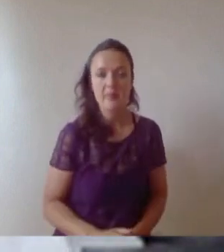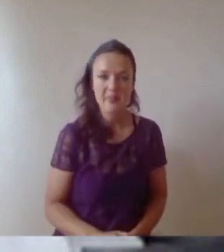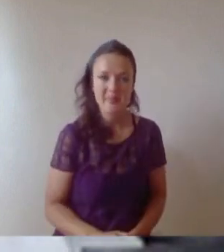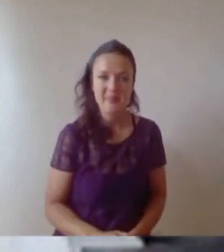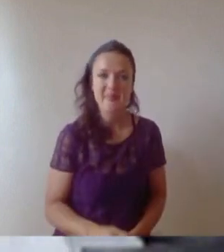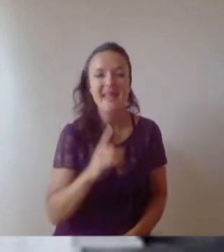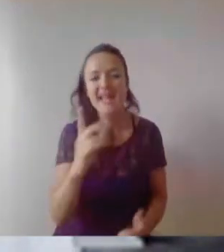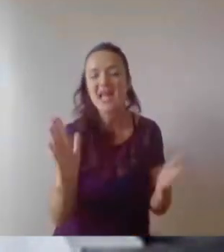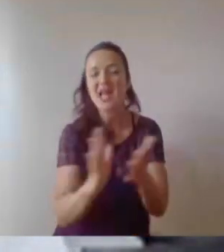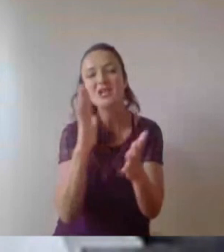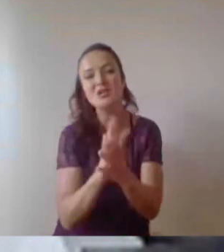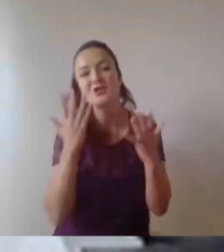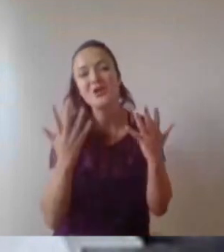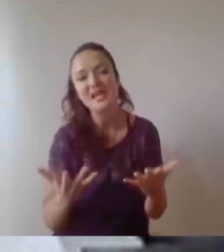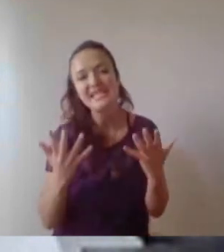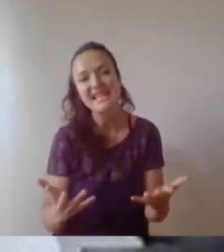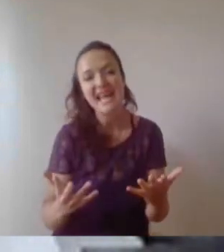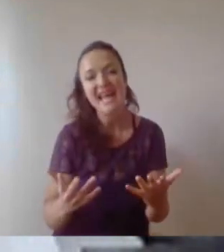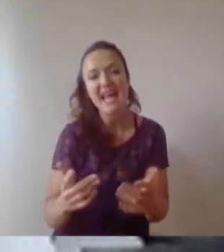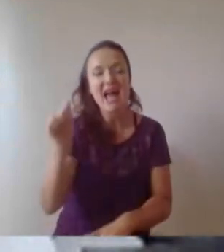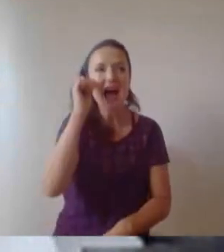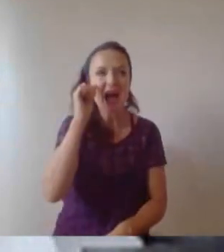I know it's easy to be swept away in what's next, to worry about the future,